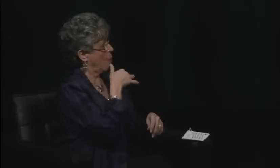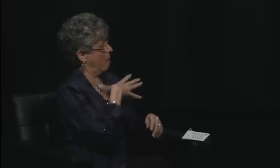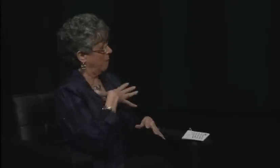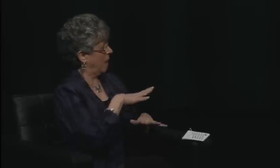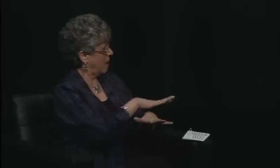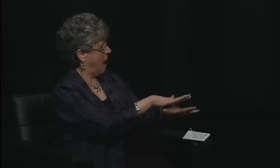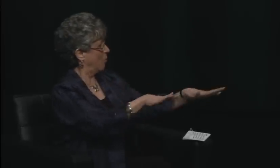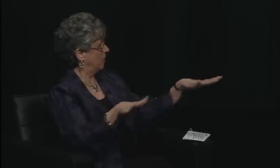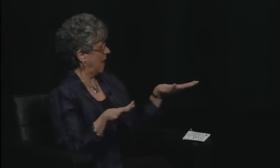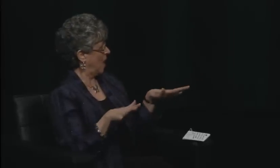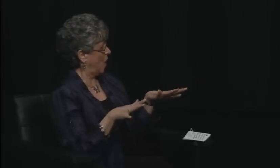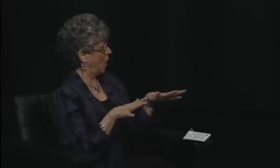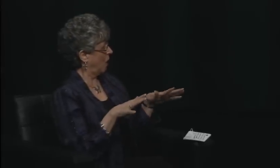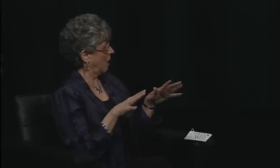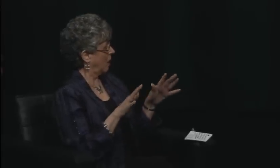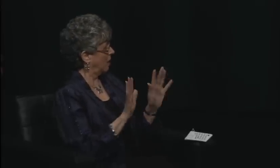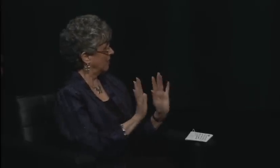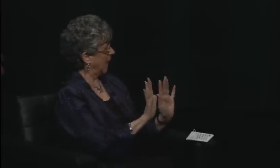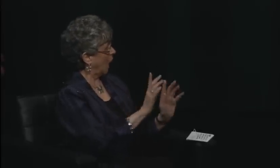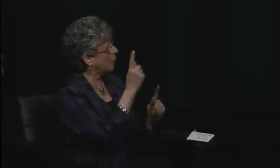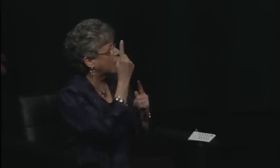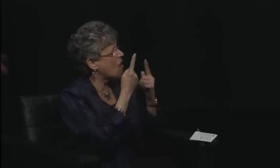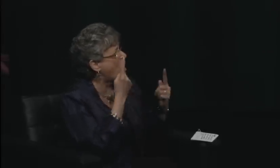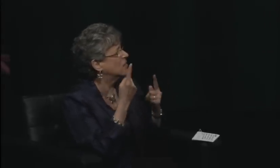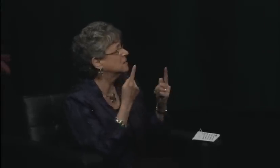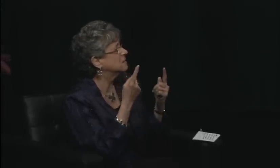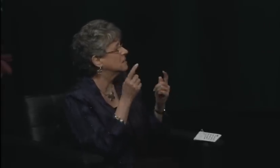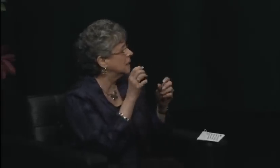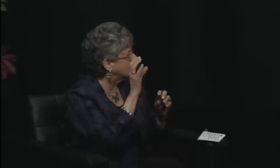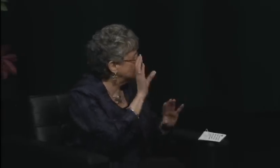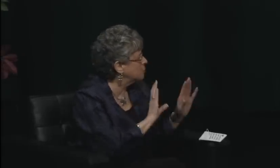as one of the four student leaders.